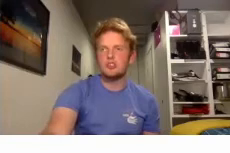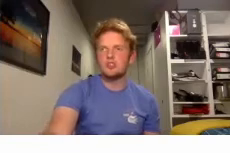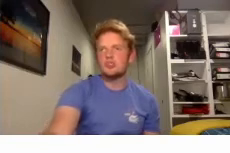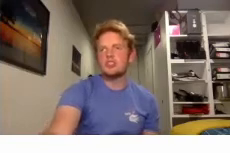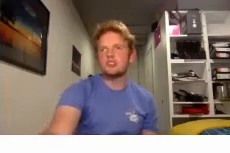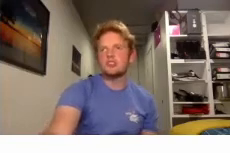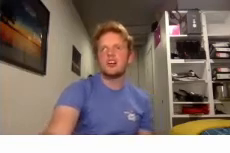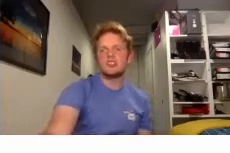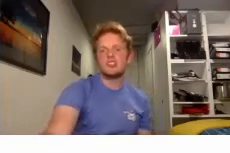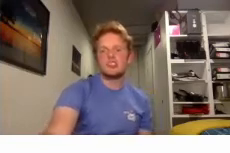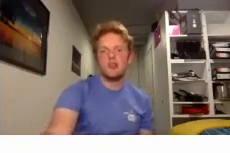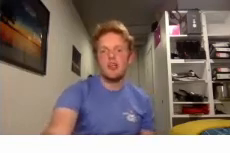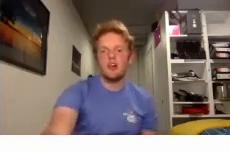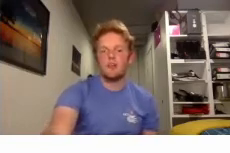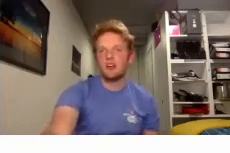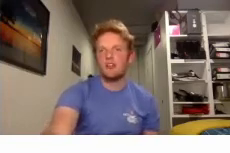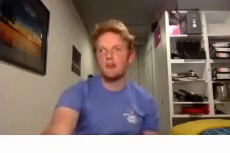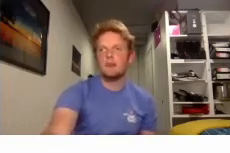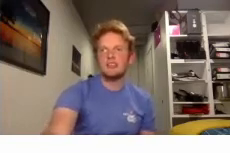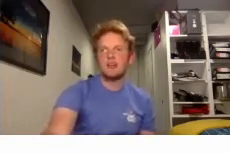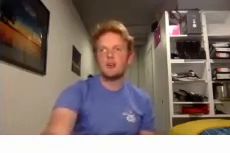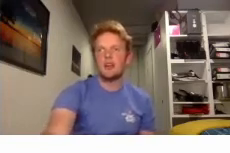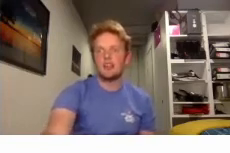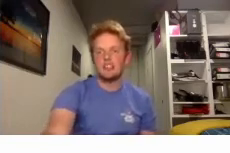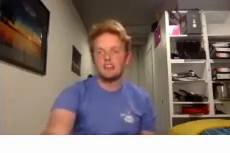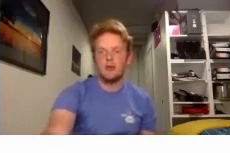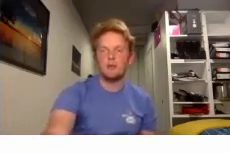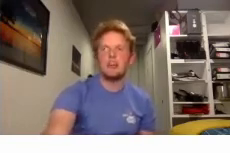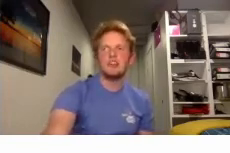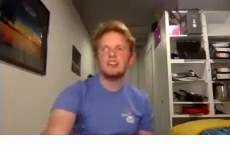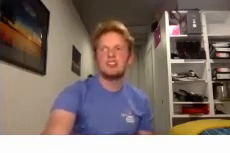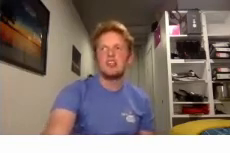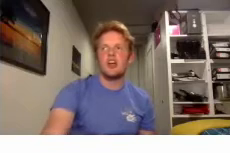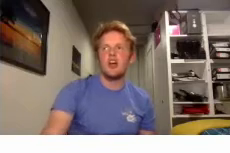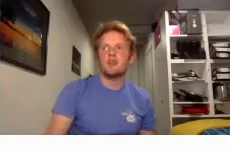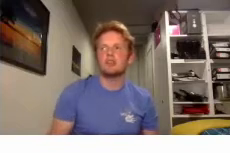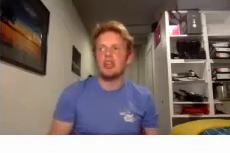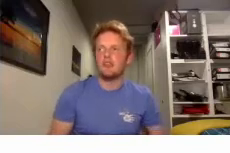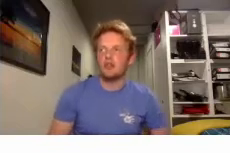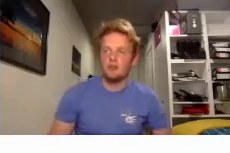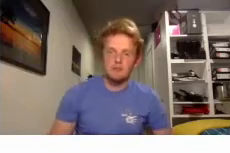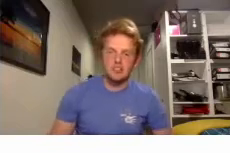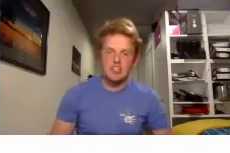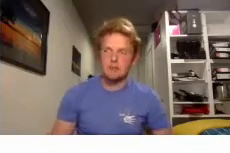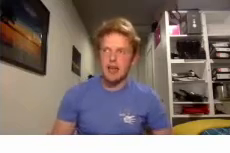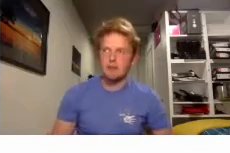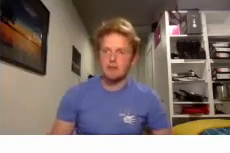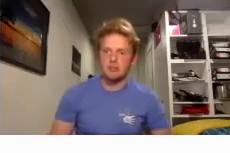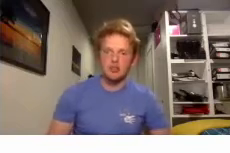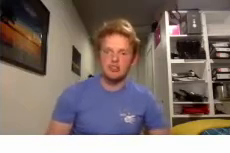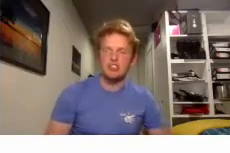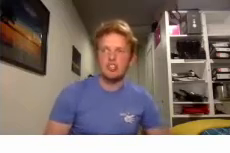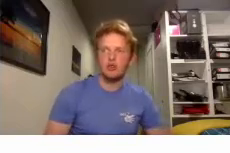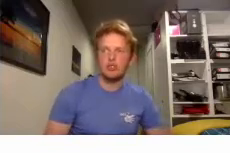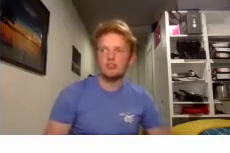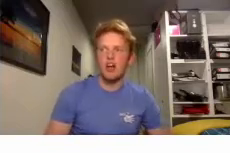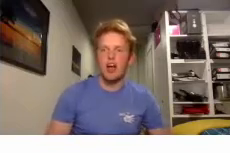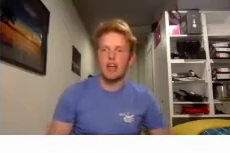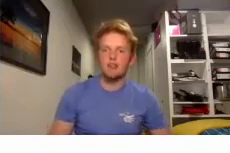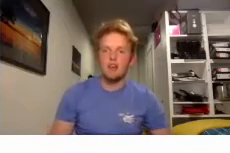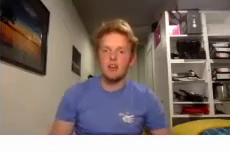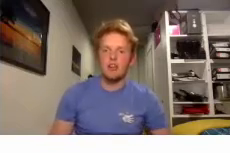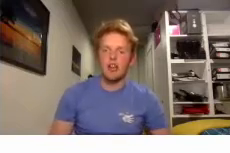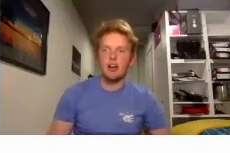To start so they are going to be BSL classes for beginners running from 6 p.m to 6:45 they are